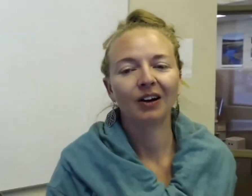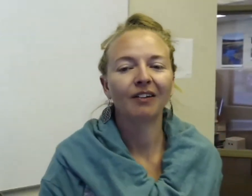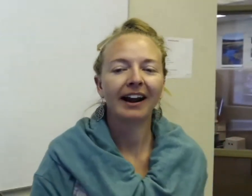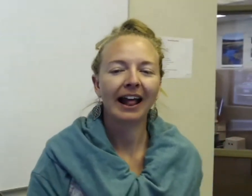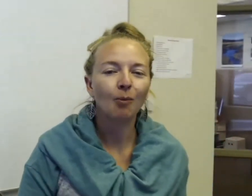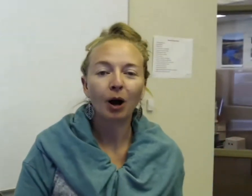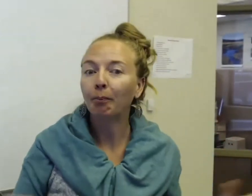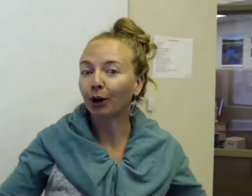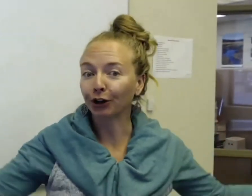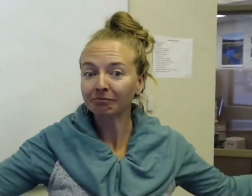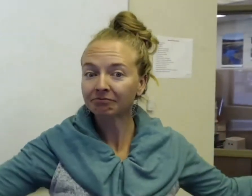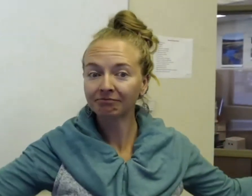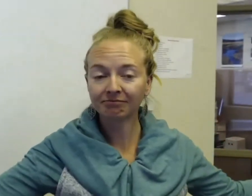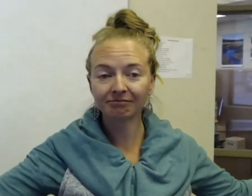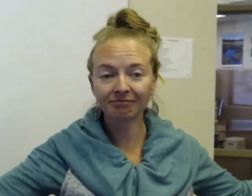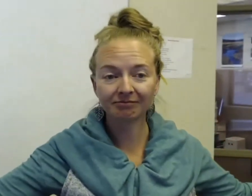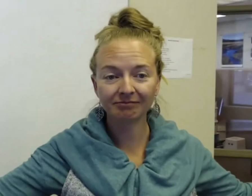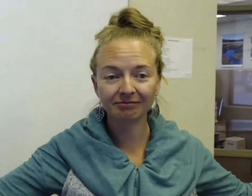All right. How about bird?